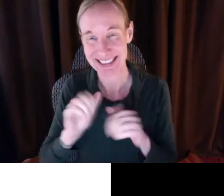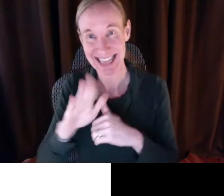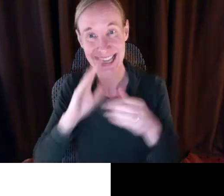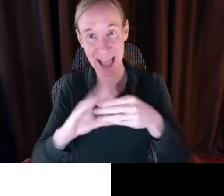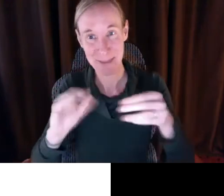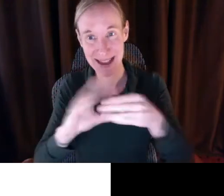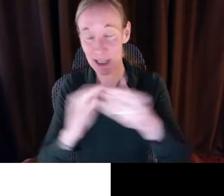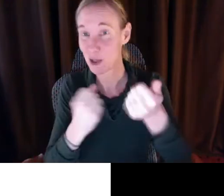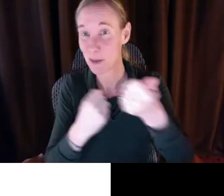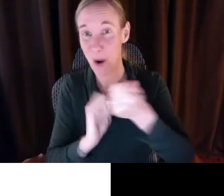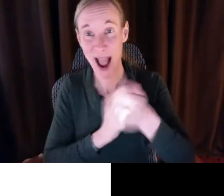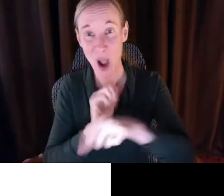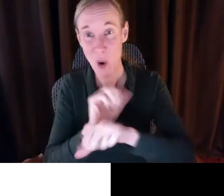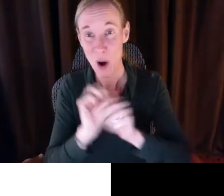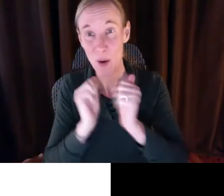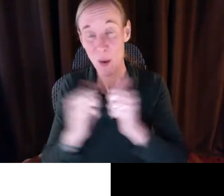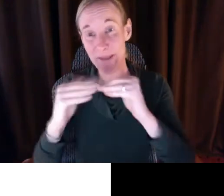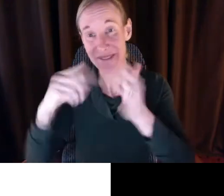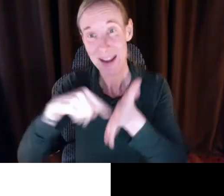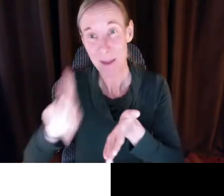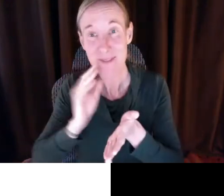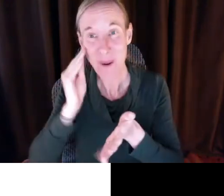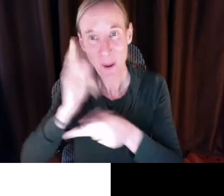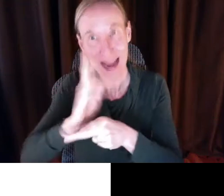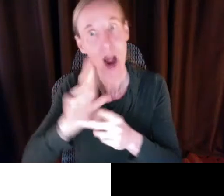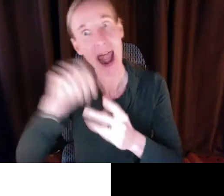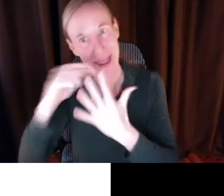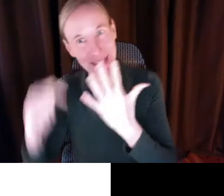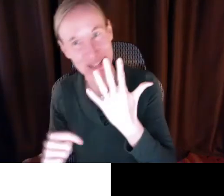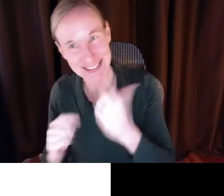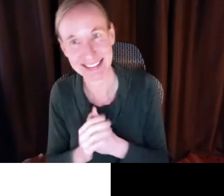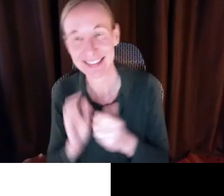Senator Mannion for sending along that and for the work he